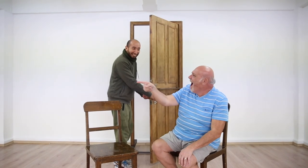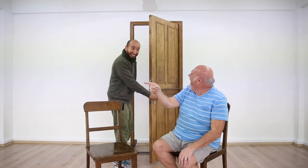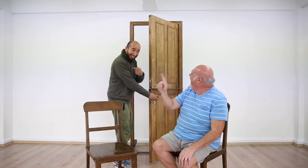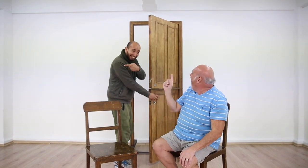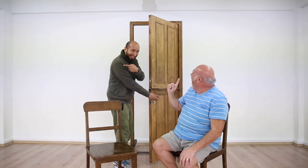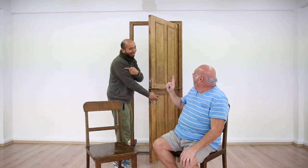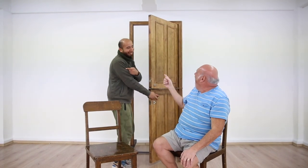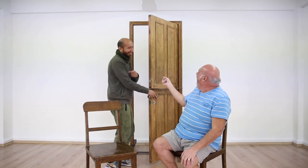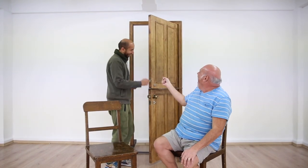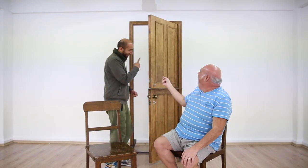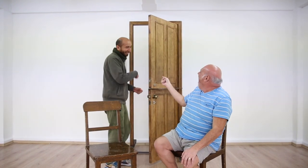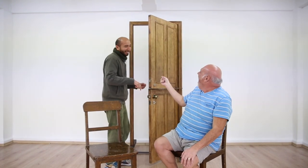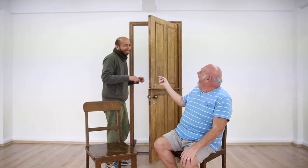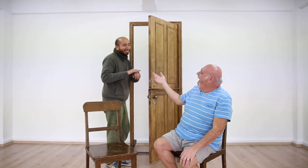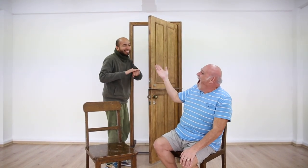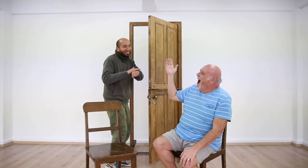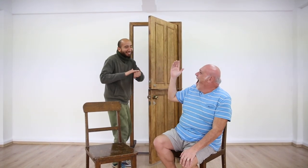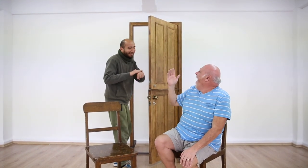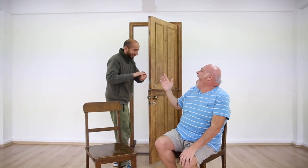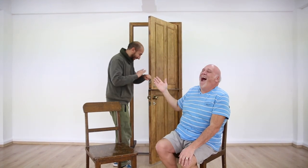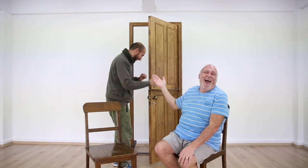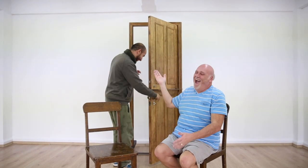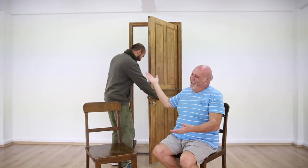[Anselmo]: I thought you were going to come this way! [Eduardo]: Not this way but from here. Sorry!